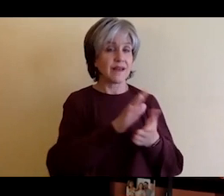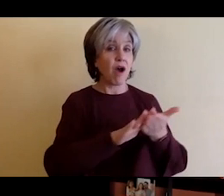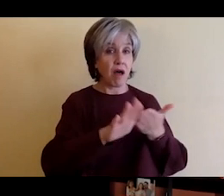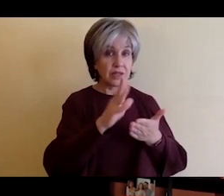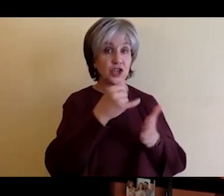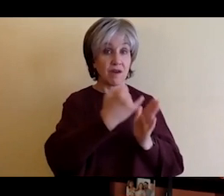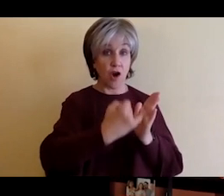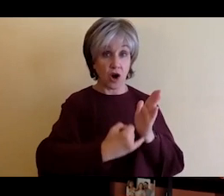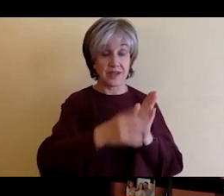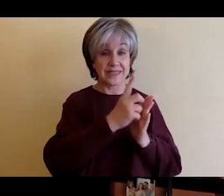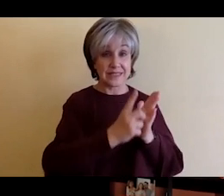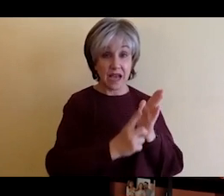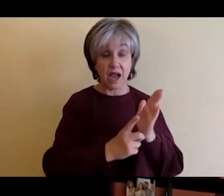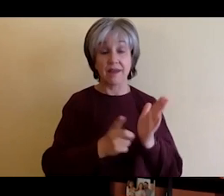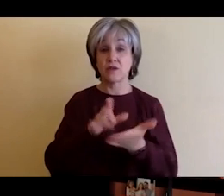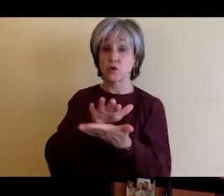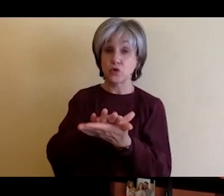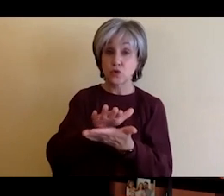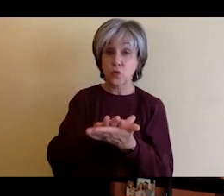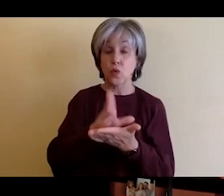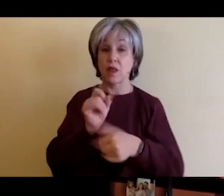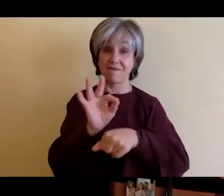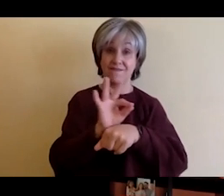learning and teaching our students about the technique all the